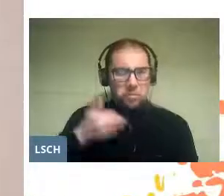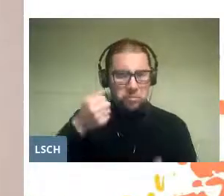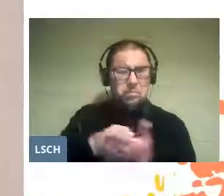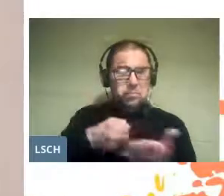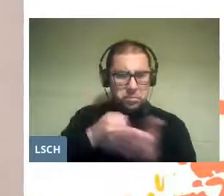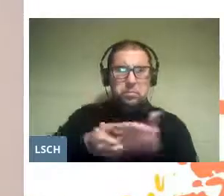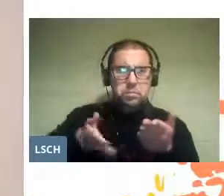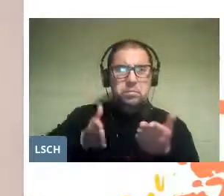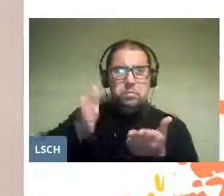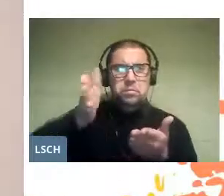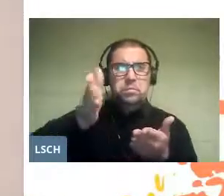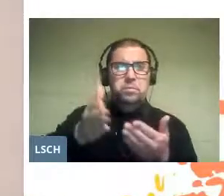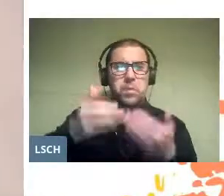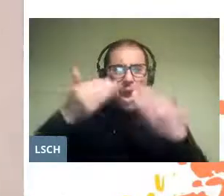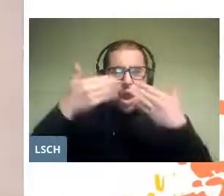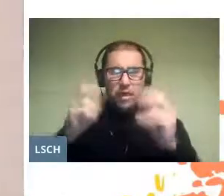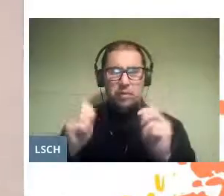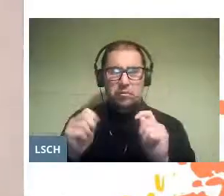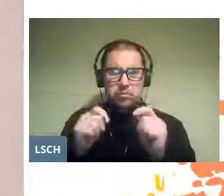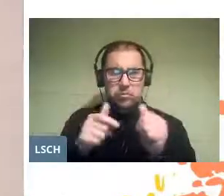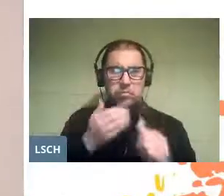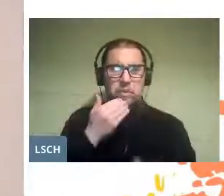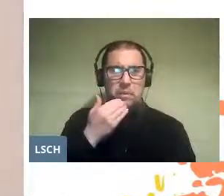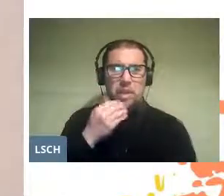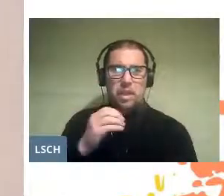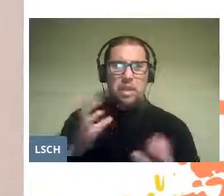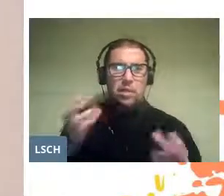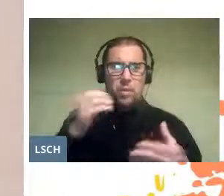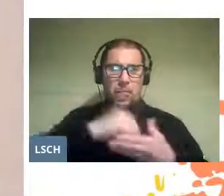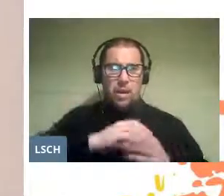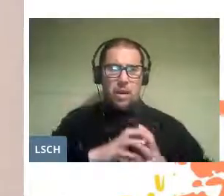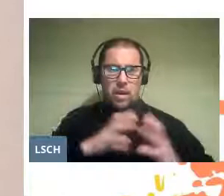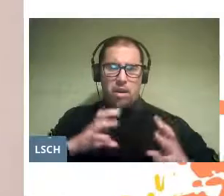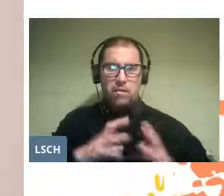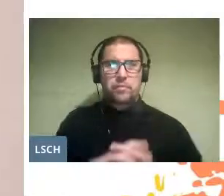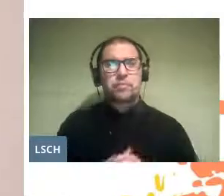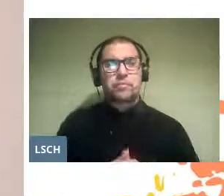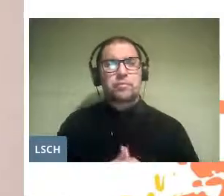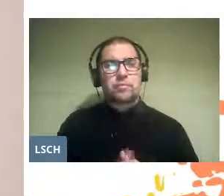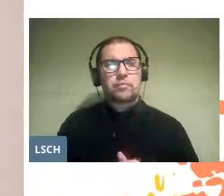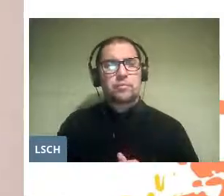open to innovation and full of love for the children of her school.